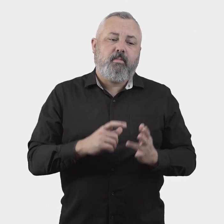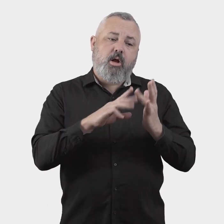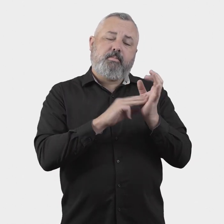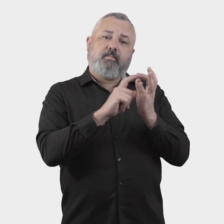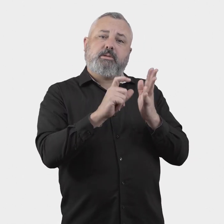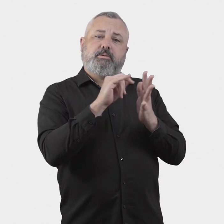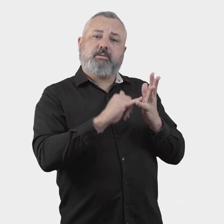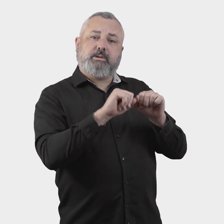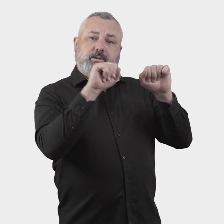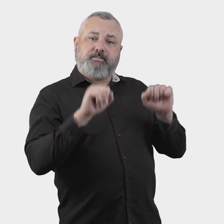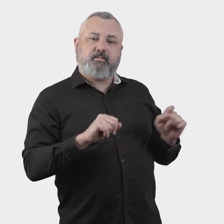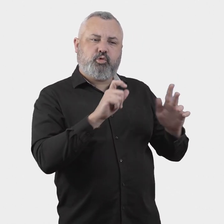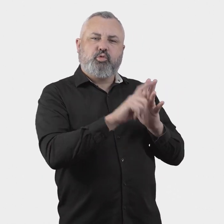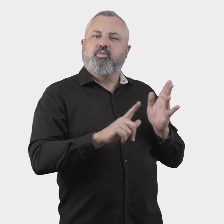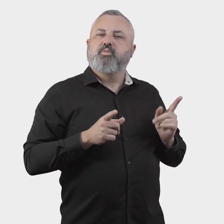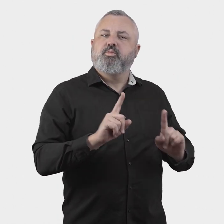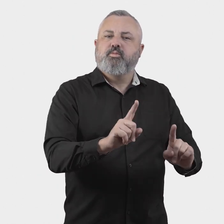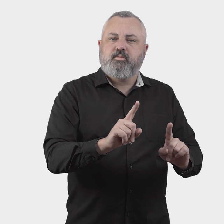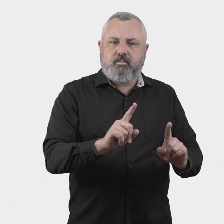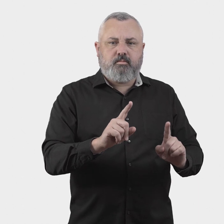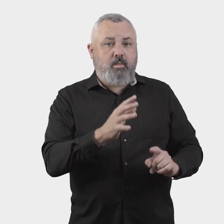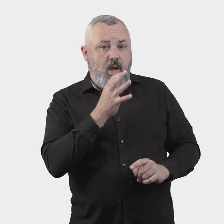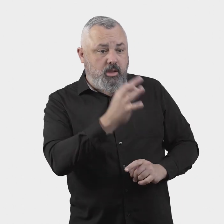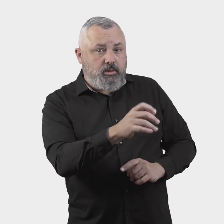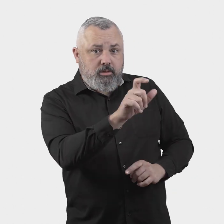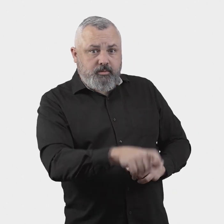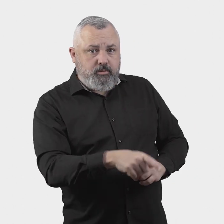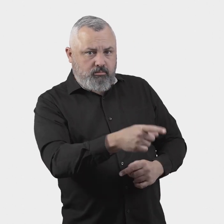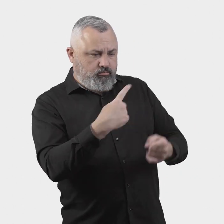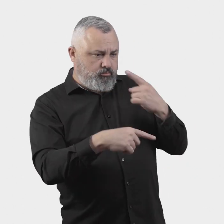As part of case management, the ombuds scheme would ask the parties to explain